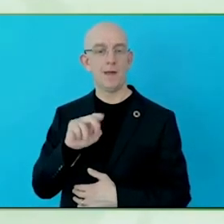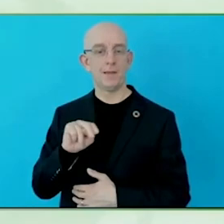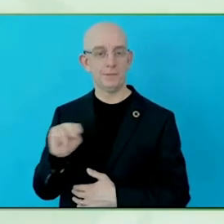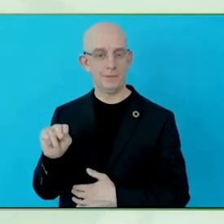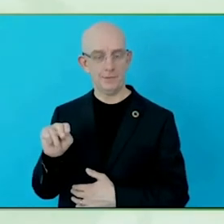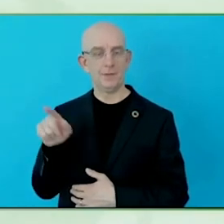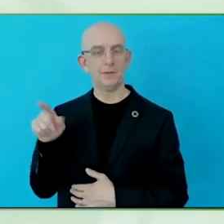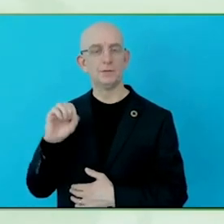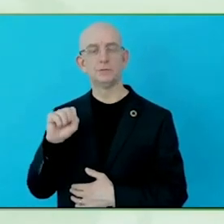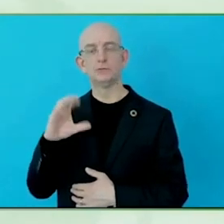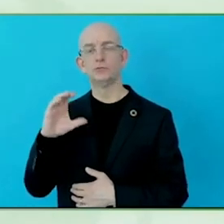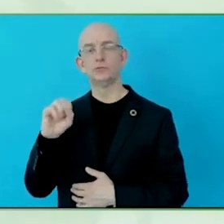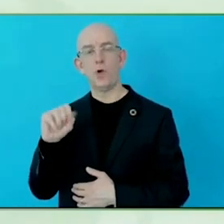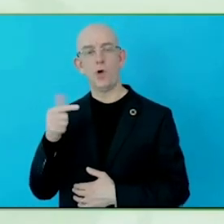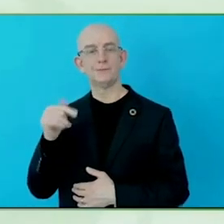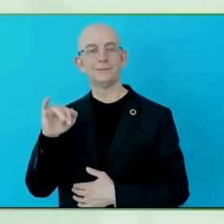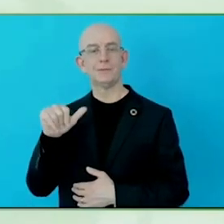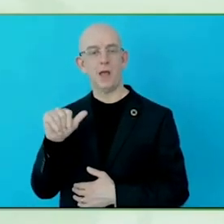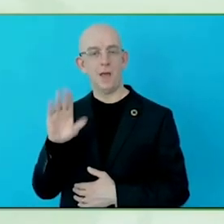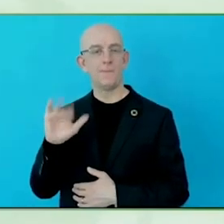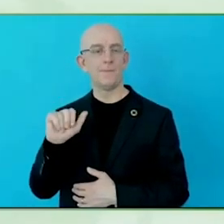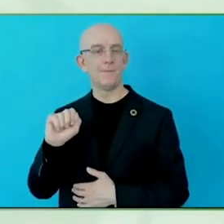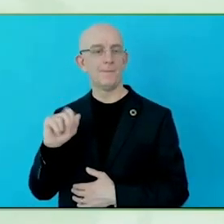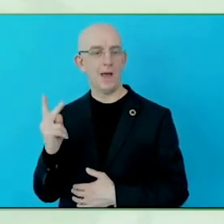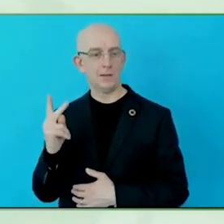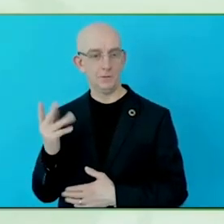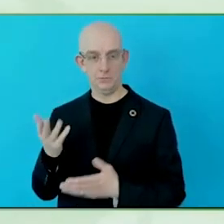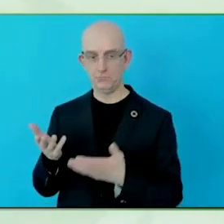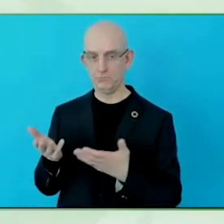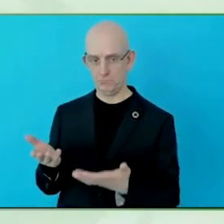Both of them are heads of accessibility needs within their